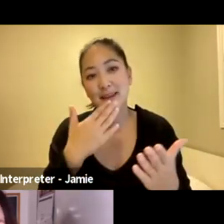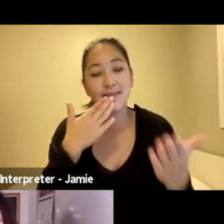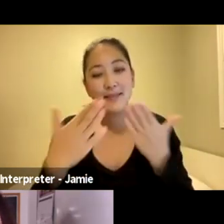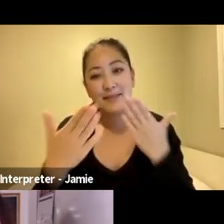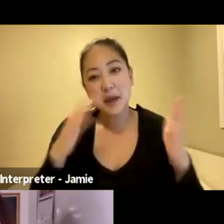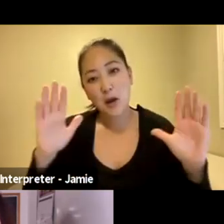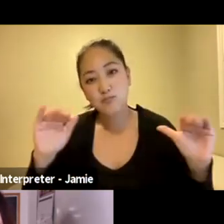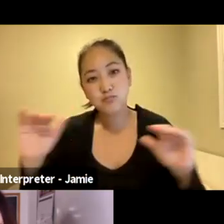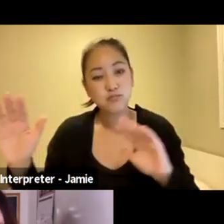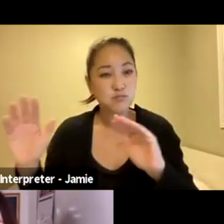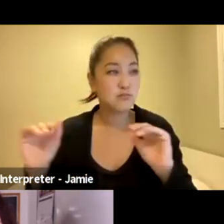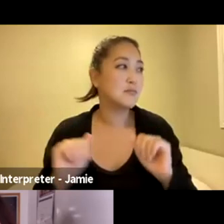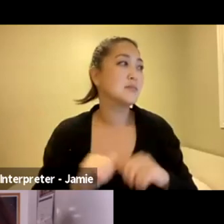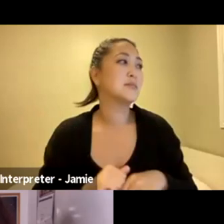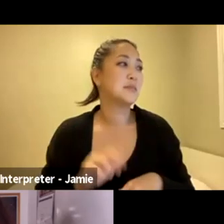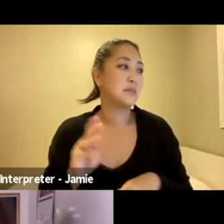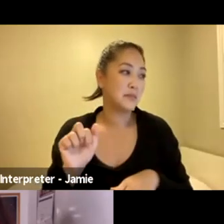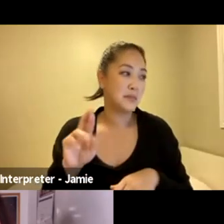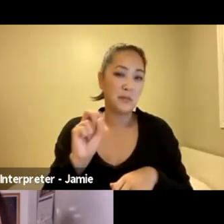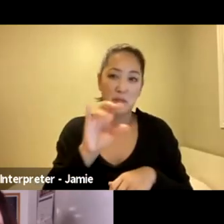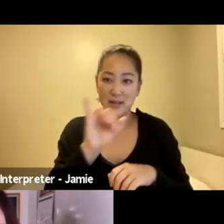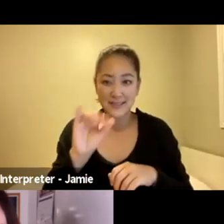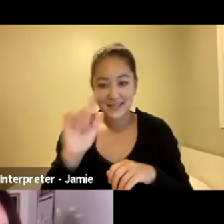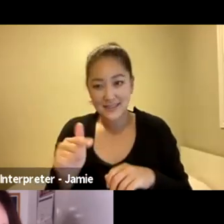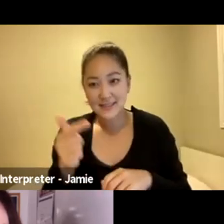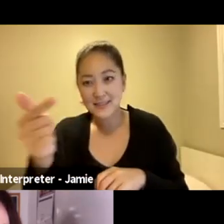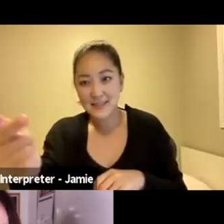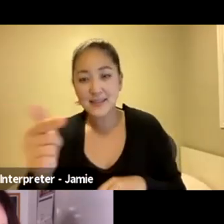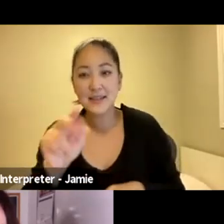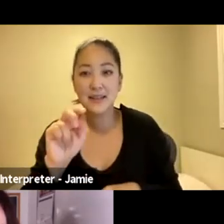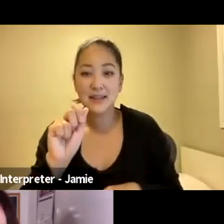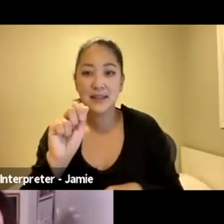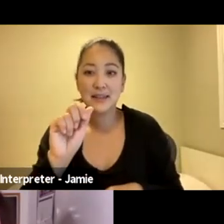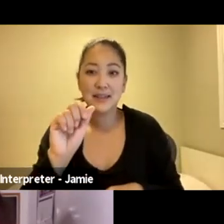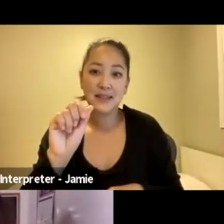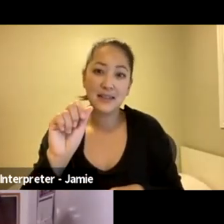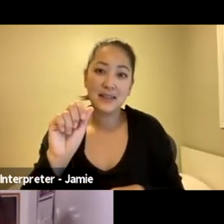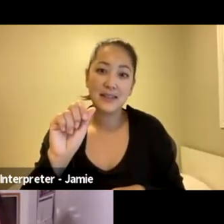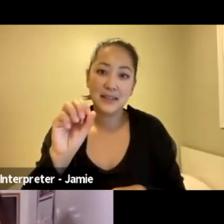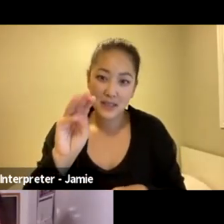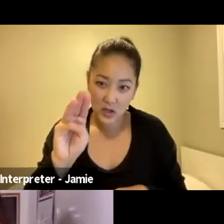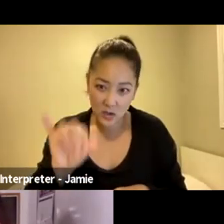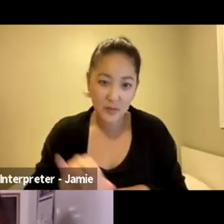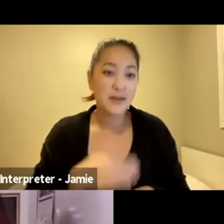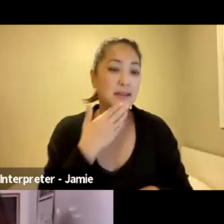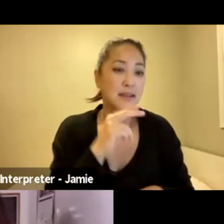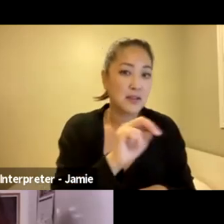maarsii and I pass over to you, Naomi. Yes. Thank you, Niki. Thank you, Jess.